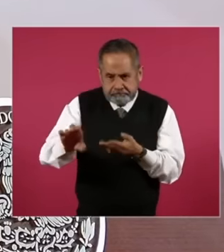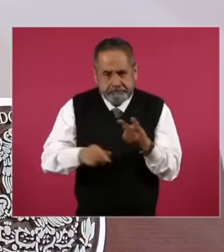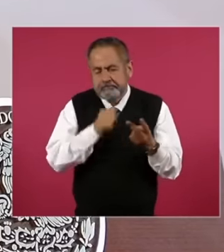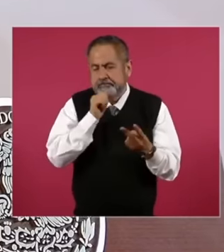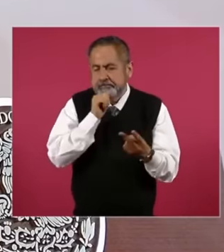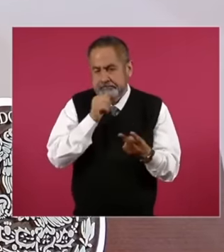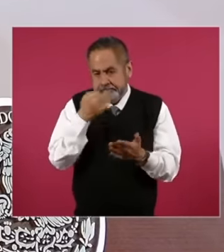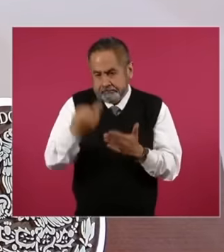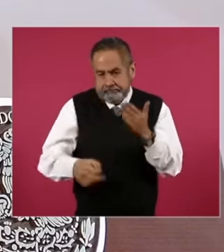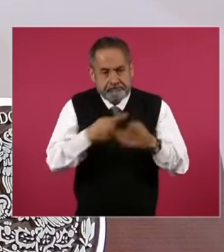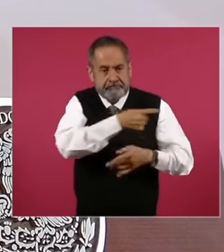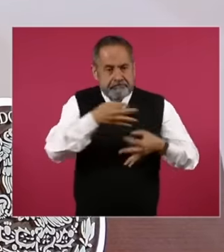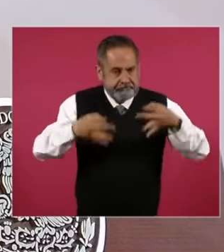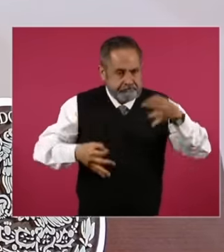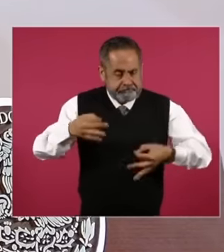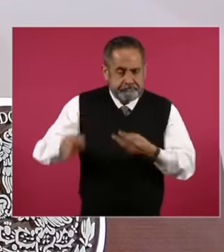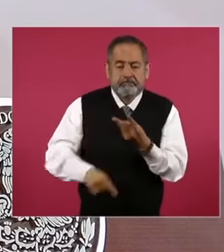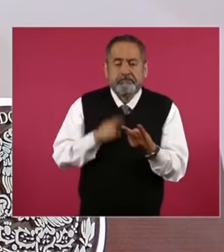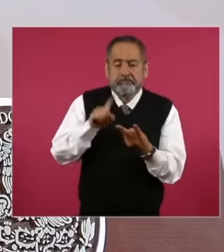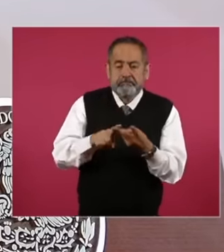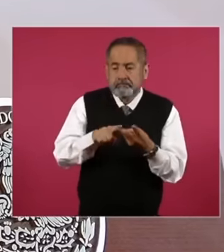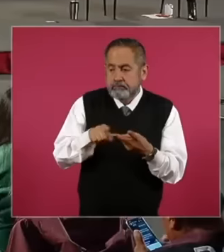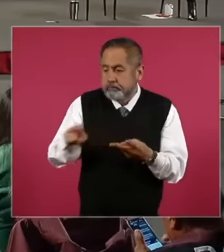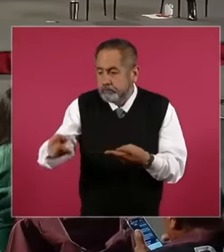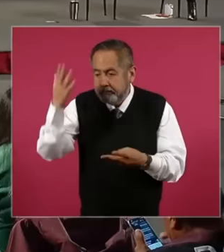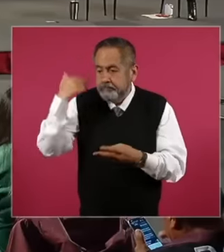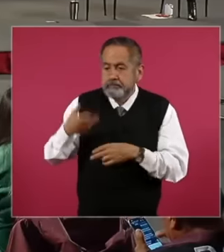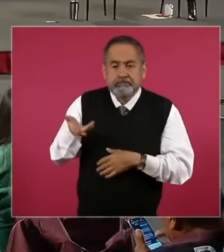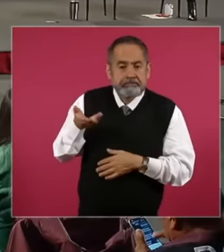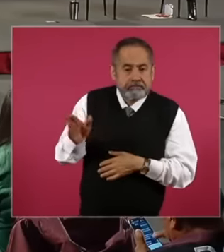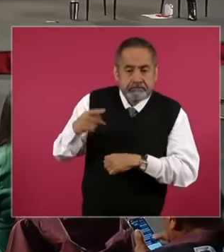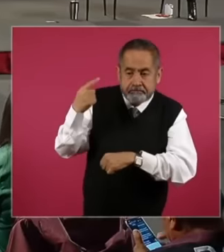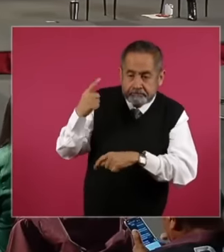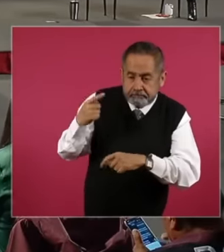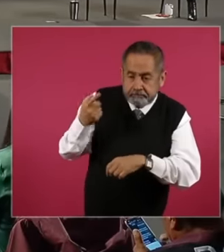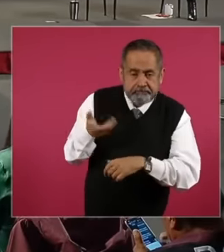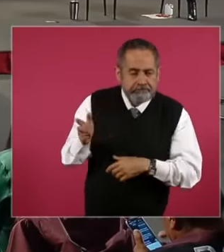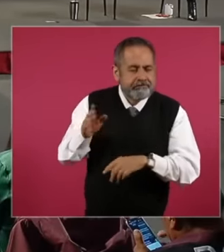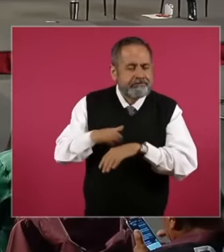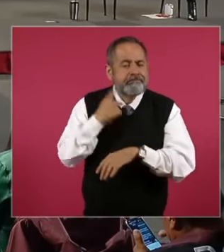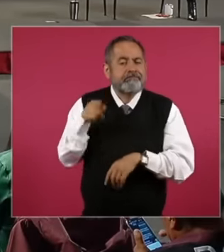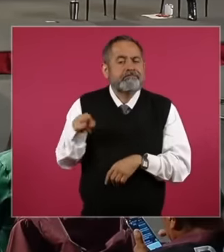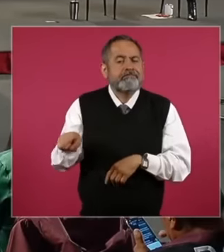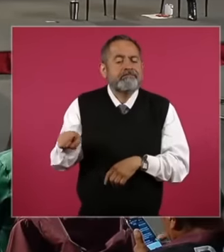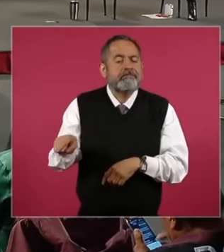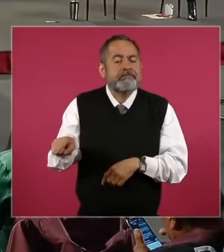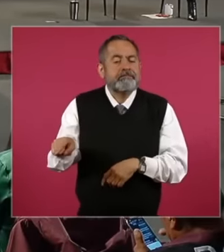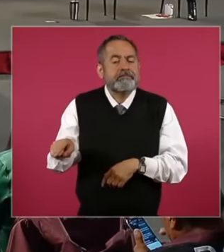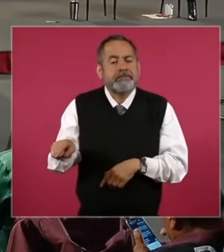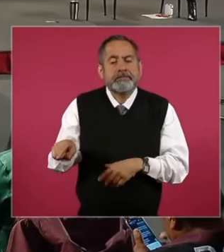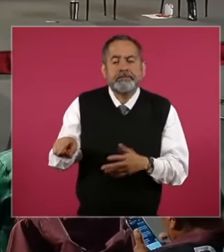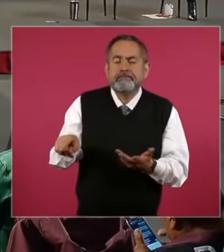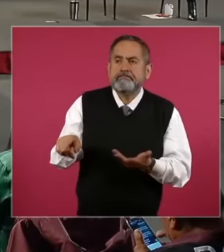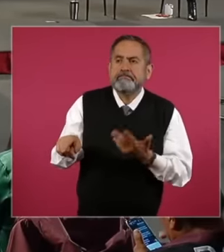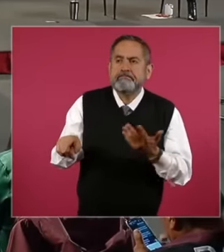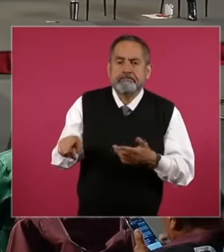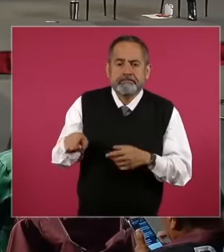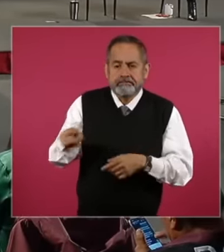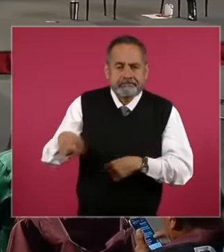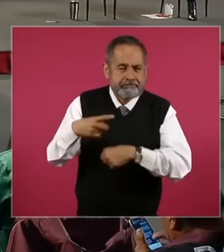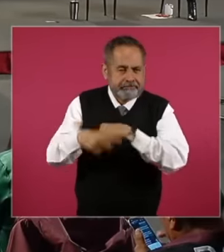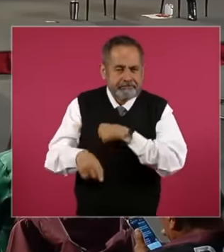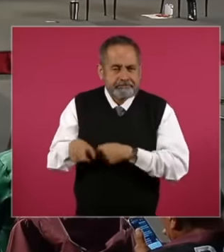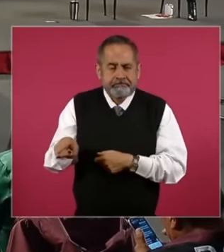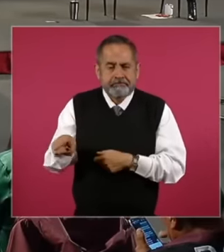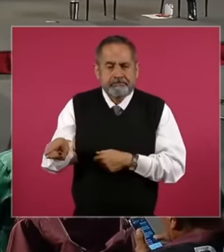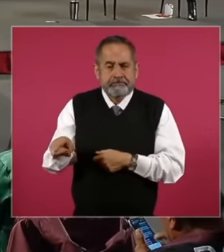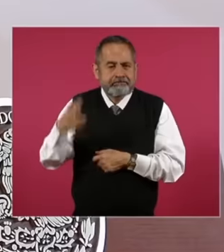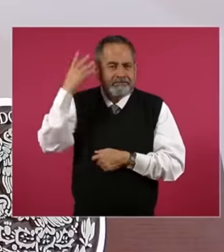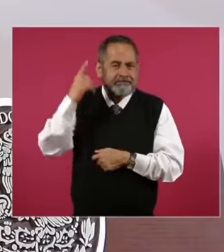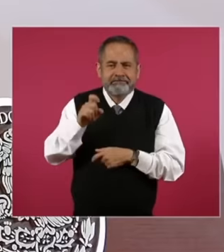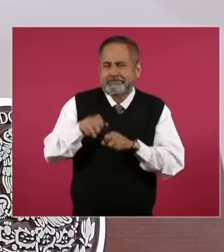so that there is reparation for the damage caused by this derivative of the damage from the spill and secondly,